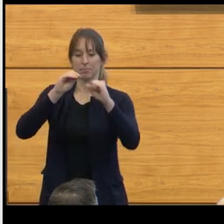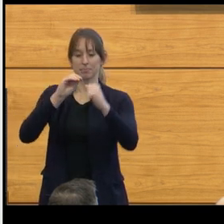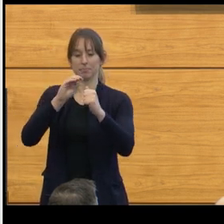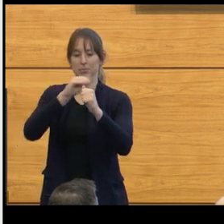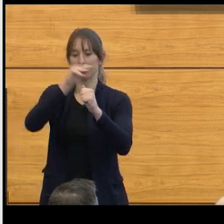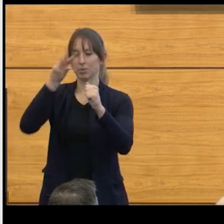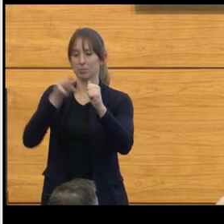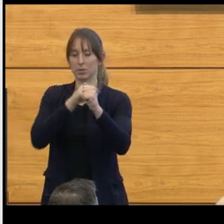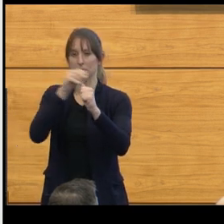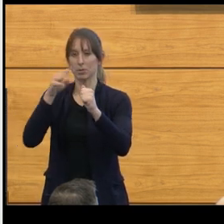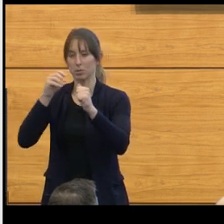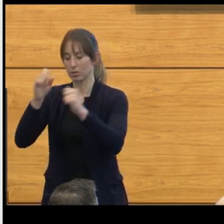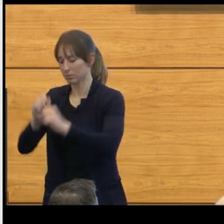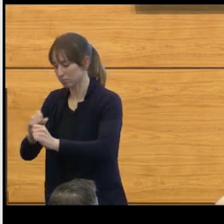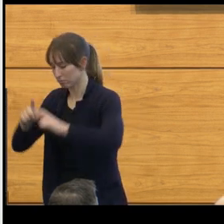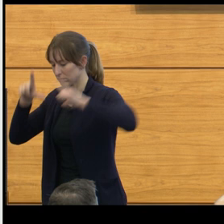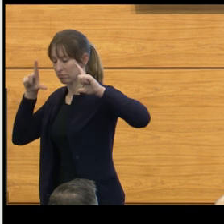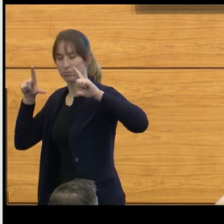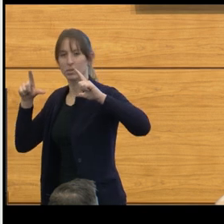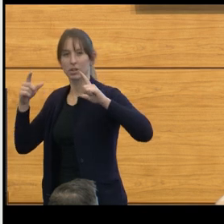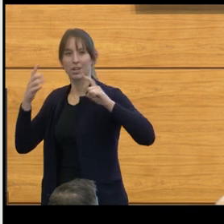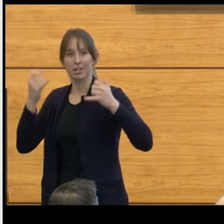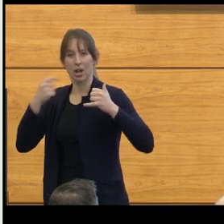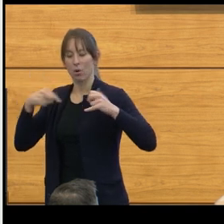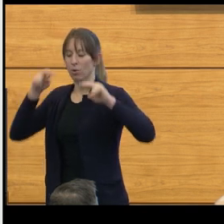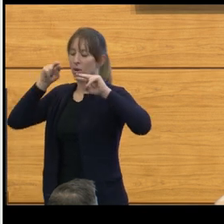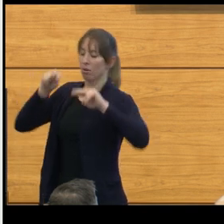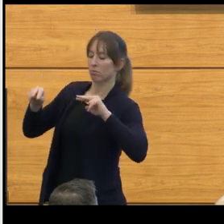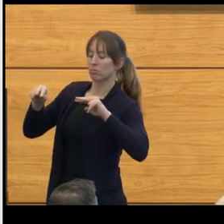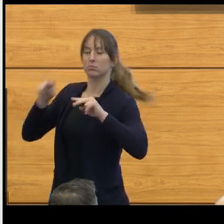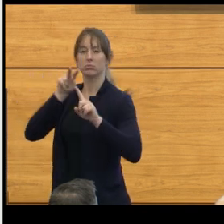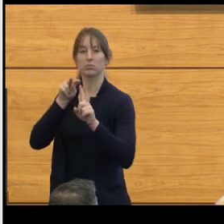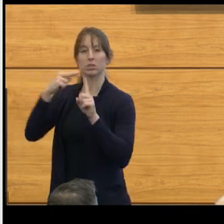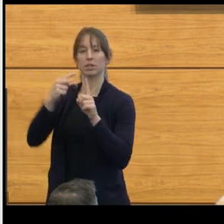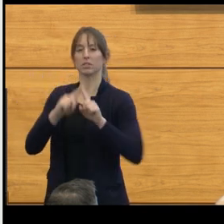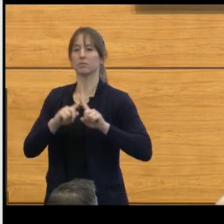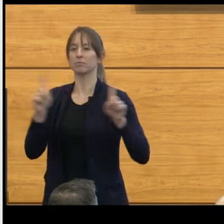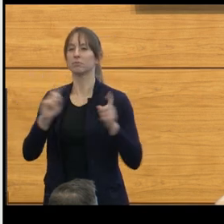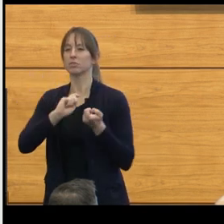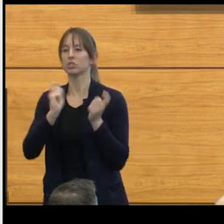2016 was a really big year, it was the year that the World Health Organization